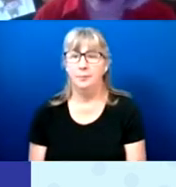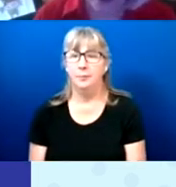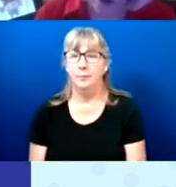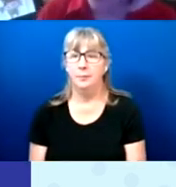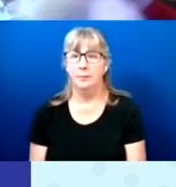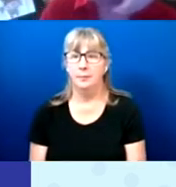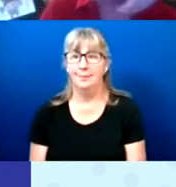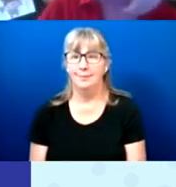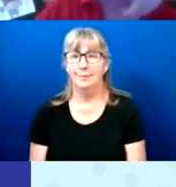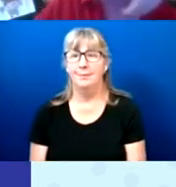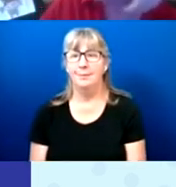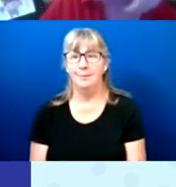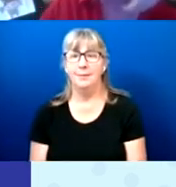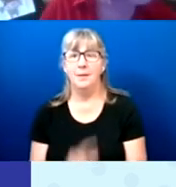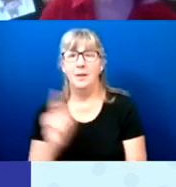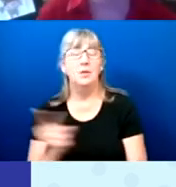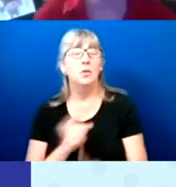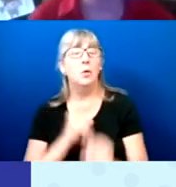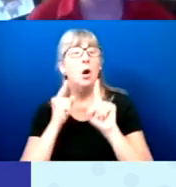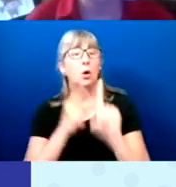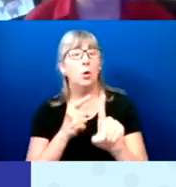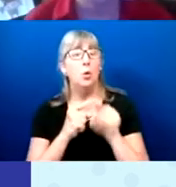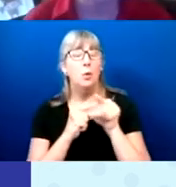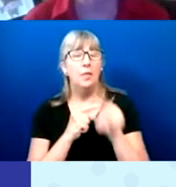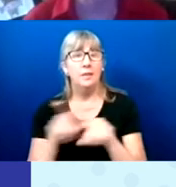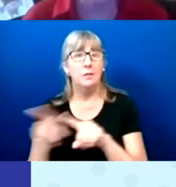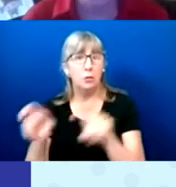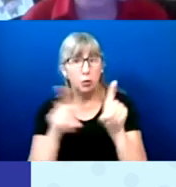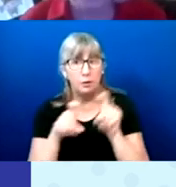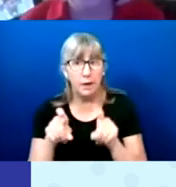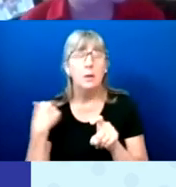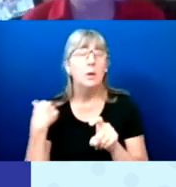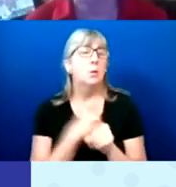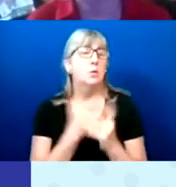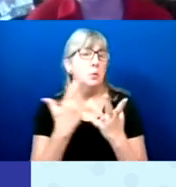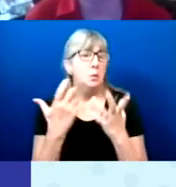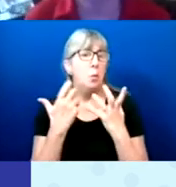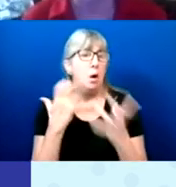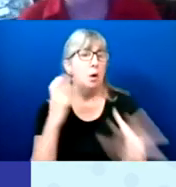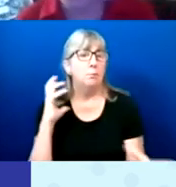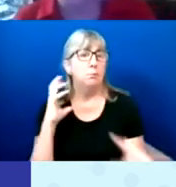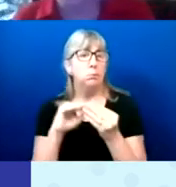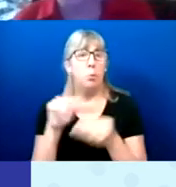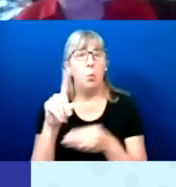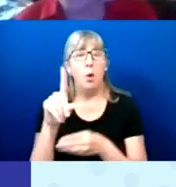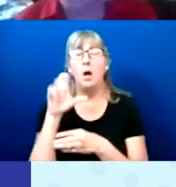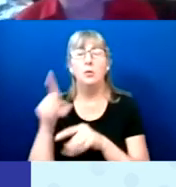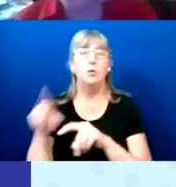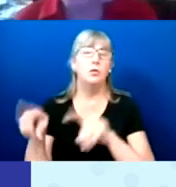Our goal with the survey was that we wanted to have 100 surveys from every state.